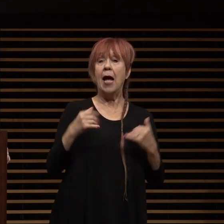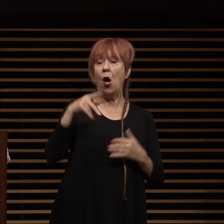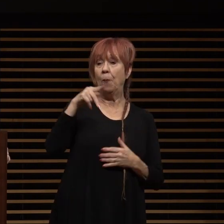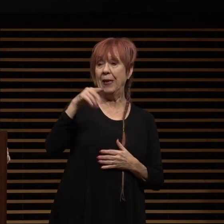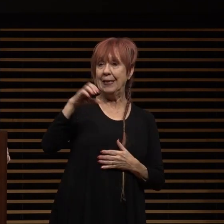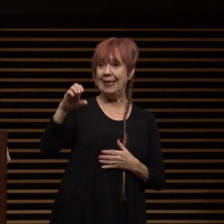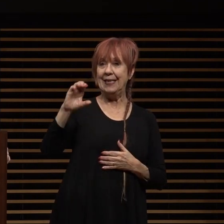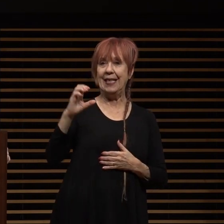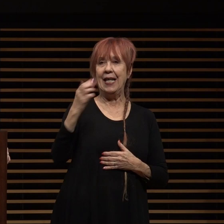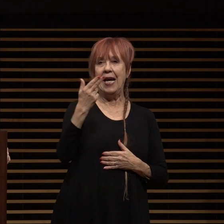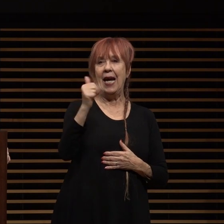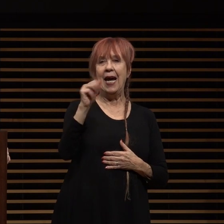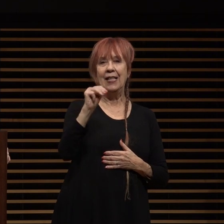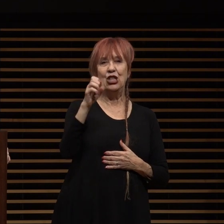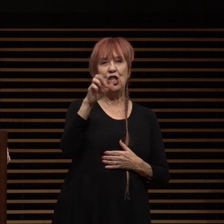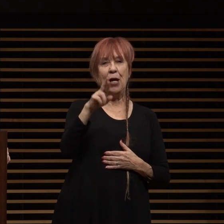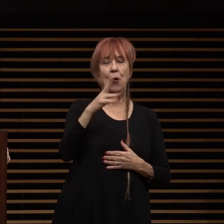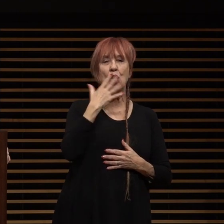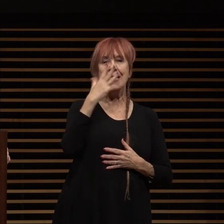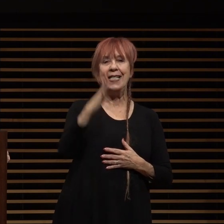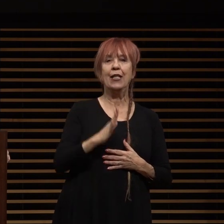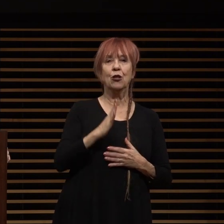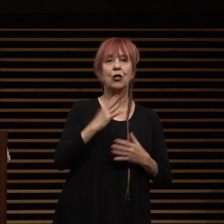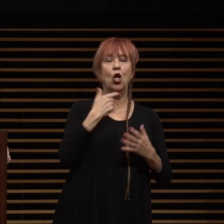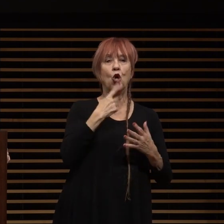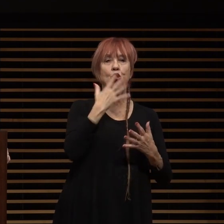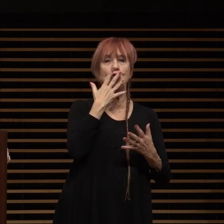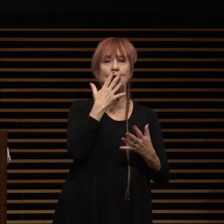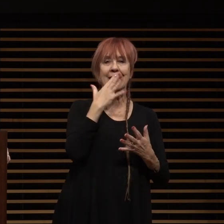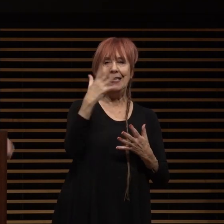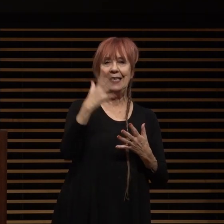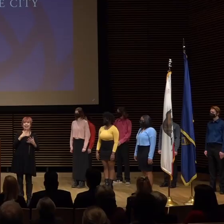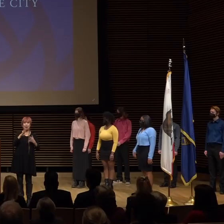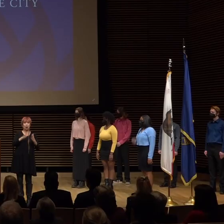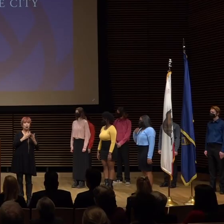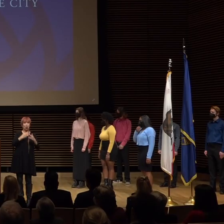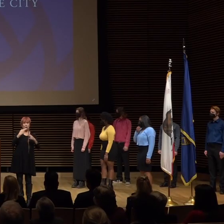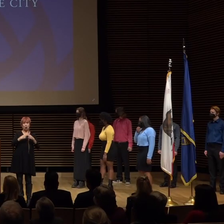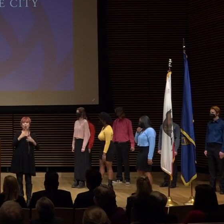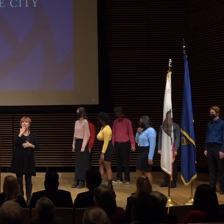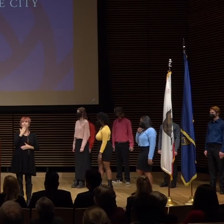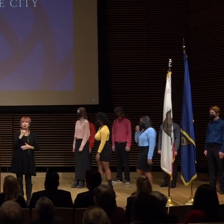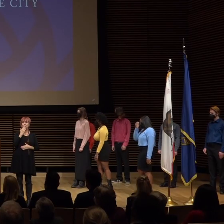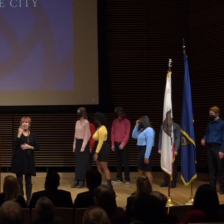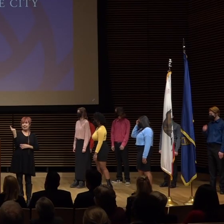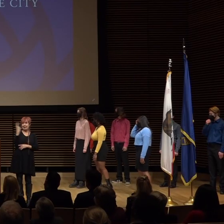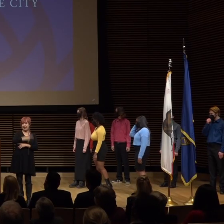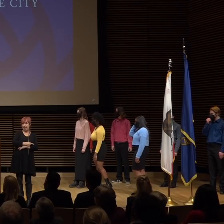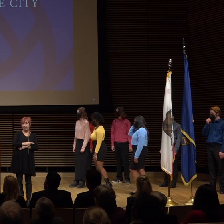singers who will sing sweet day so back to you guys